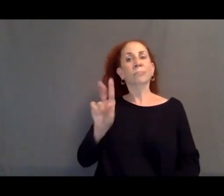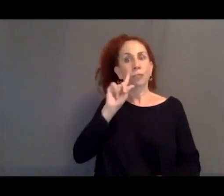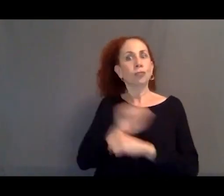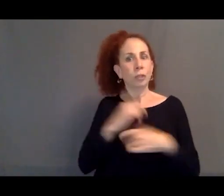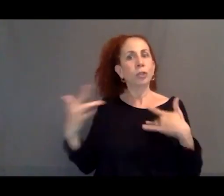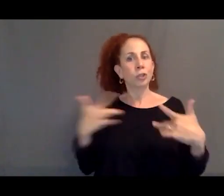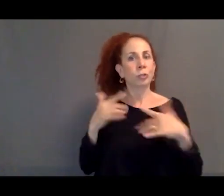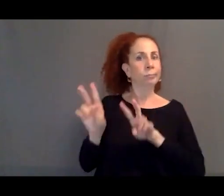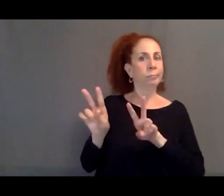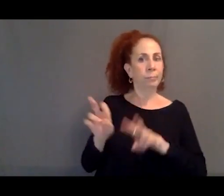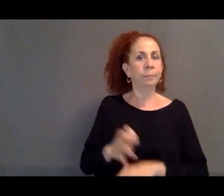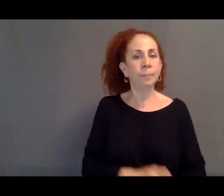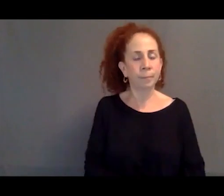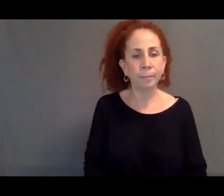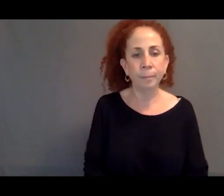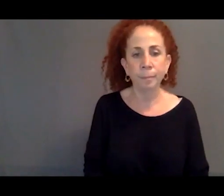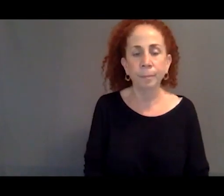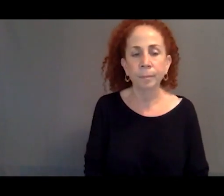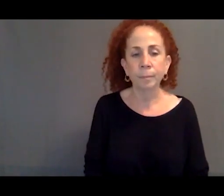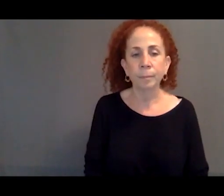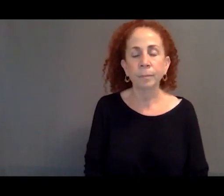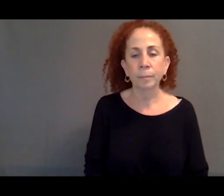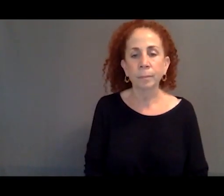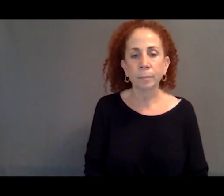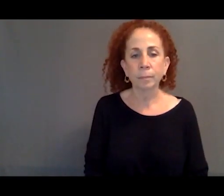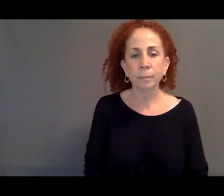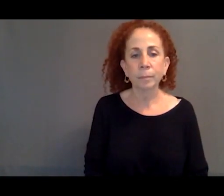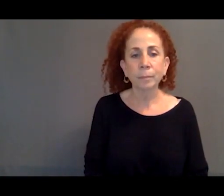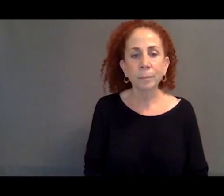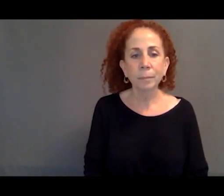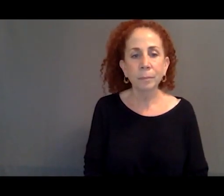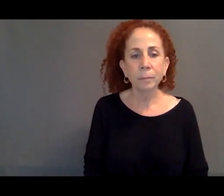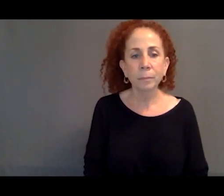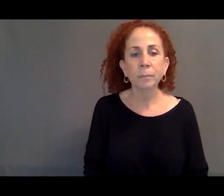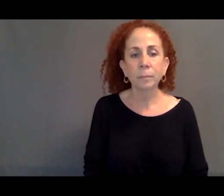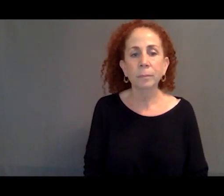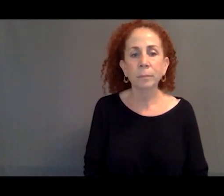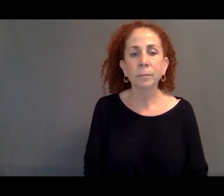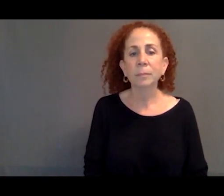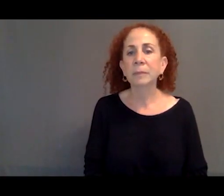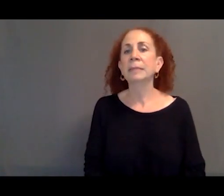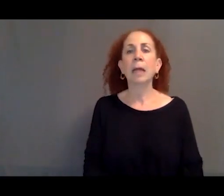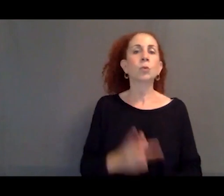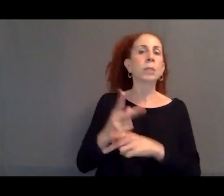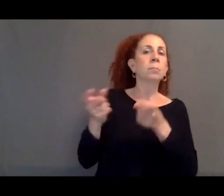about and to keep those asylum flows in check.